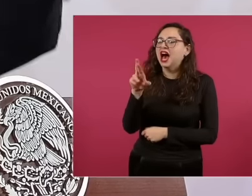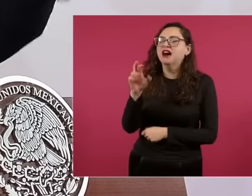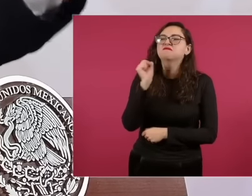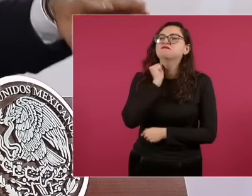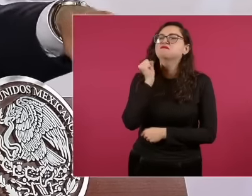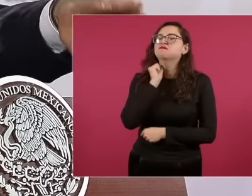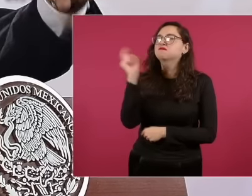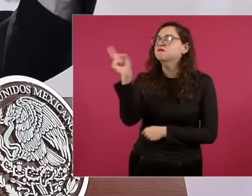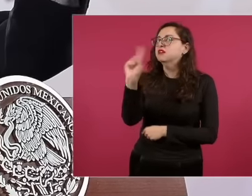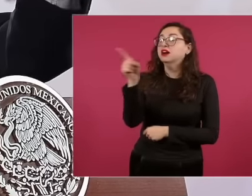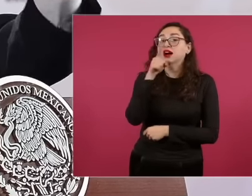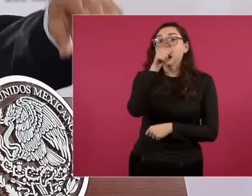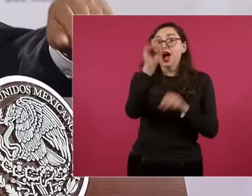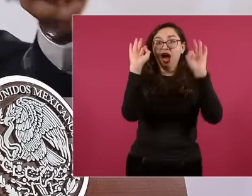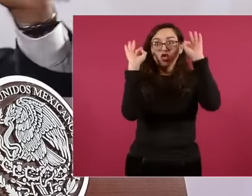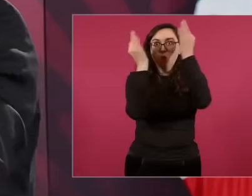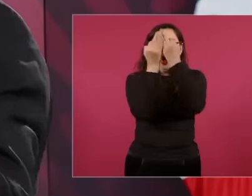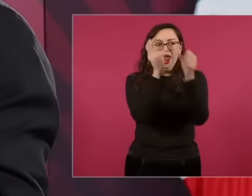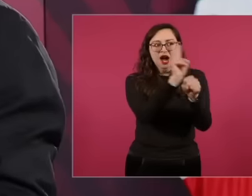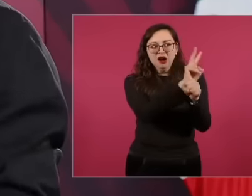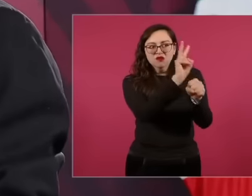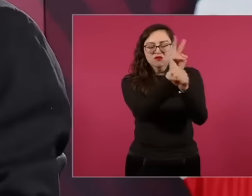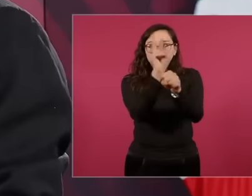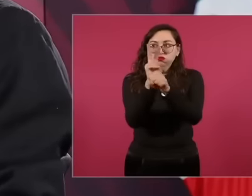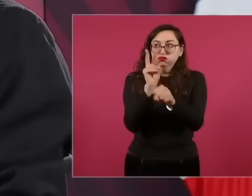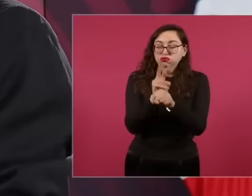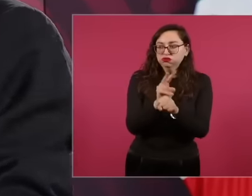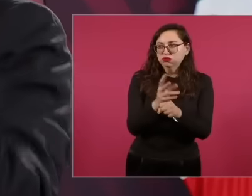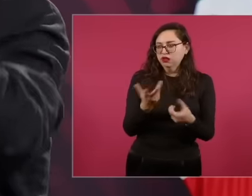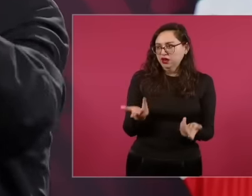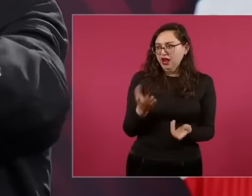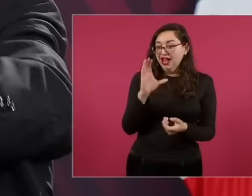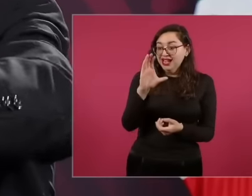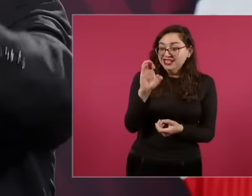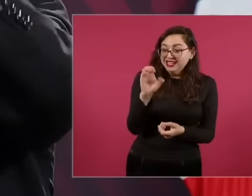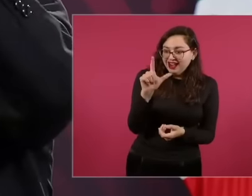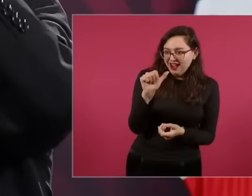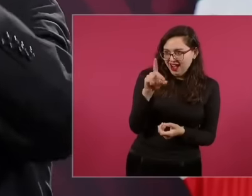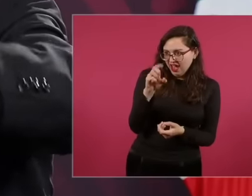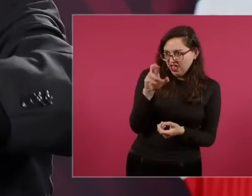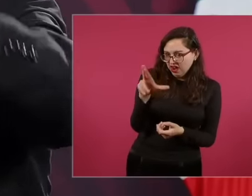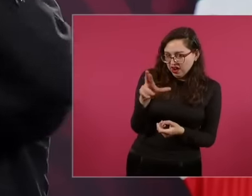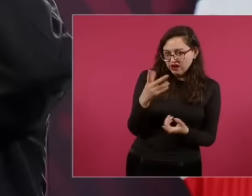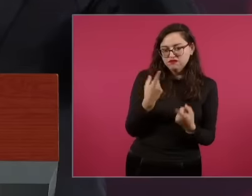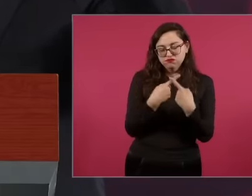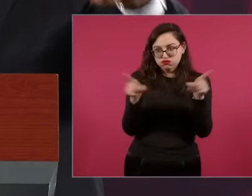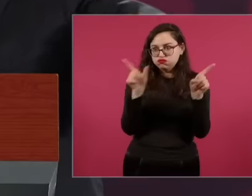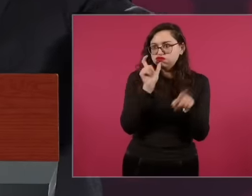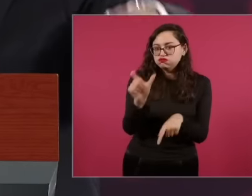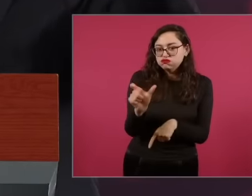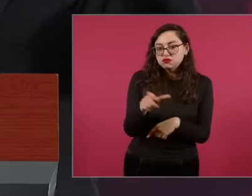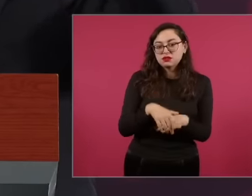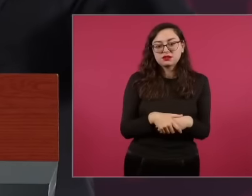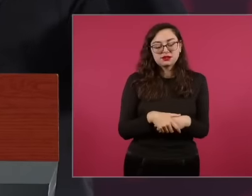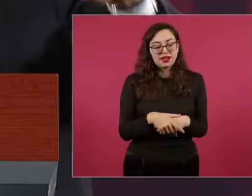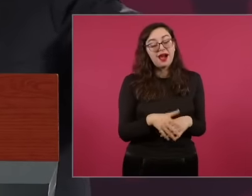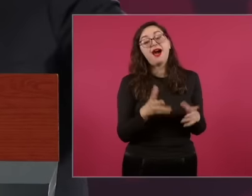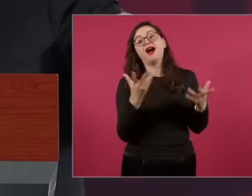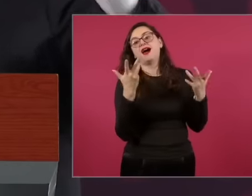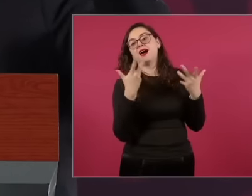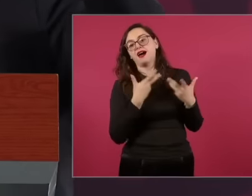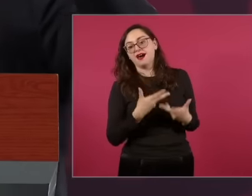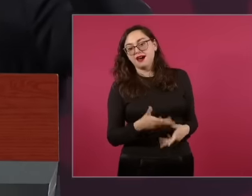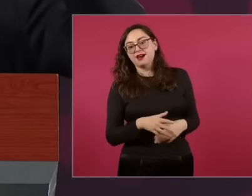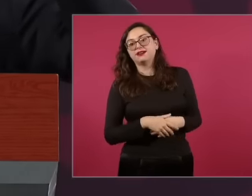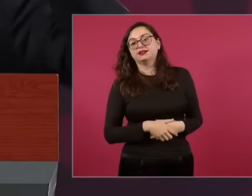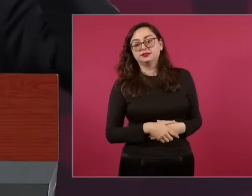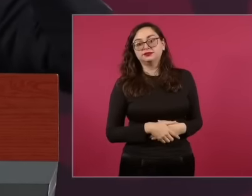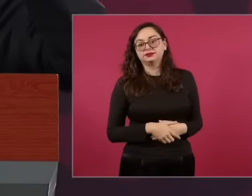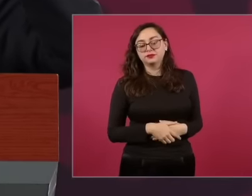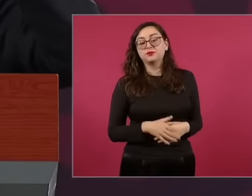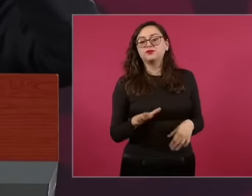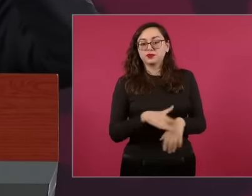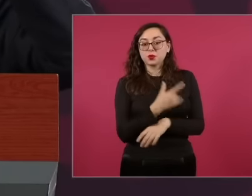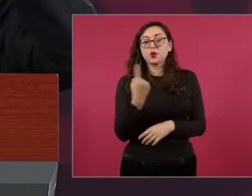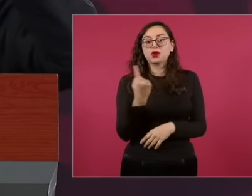customs officers because